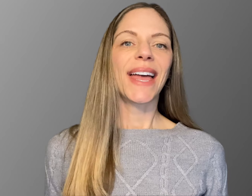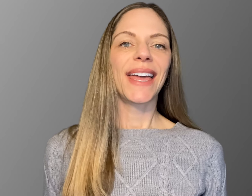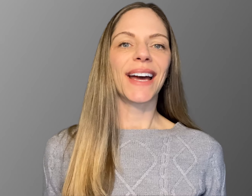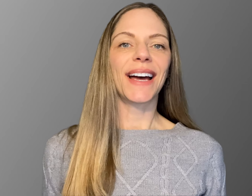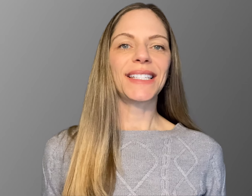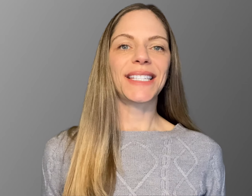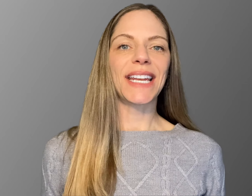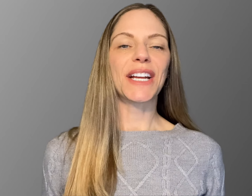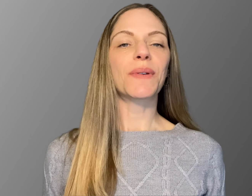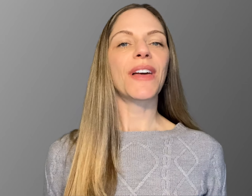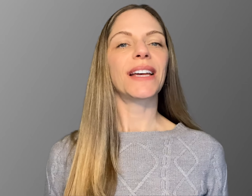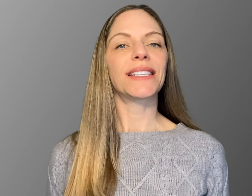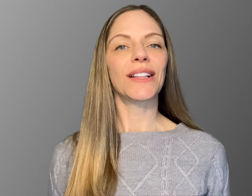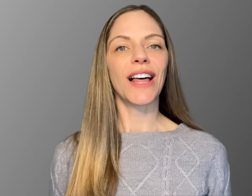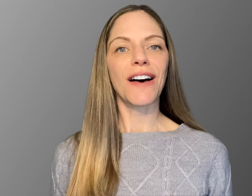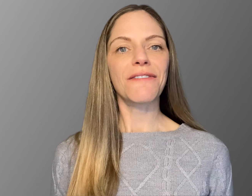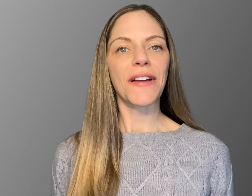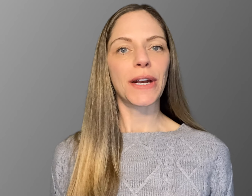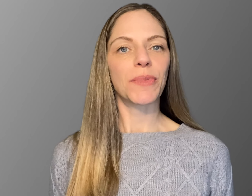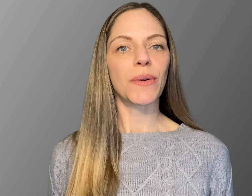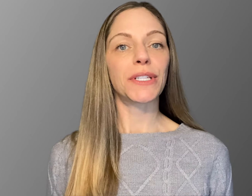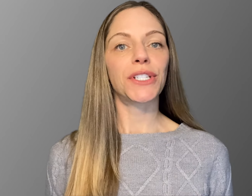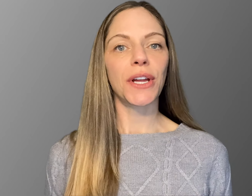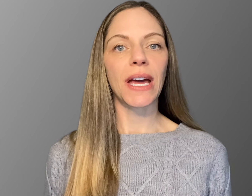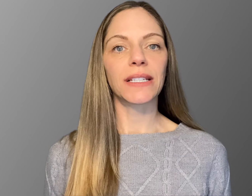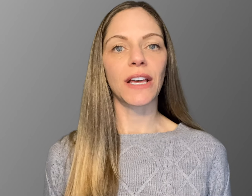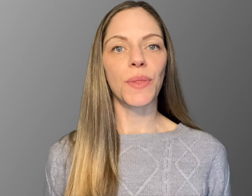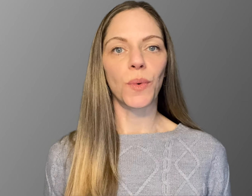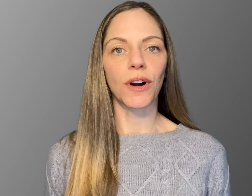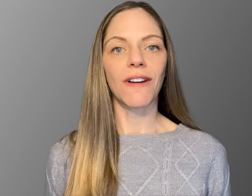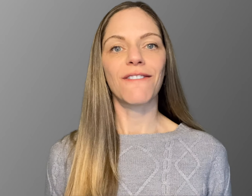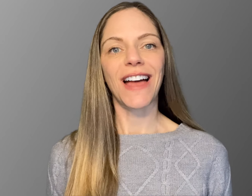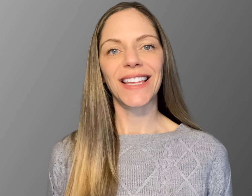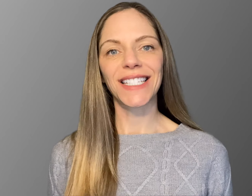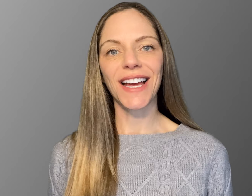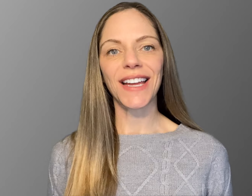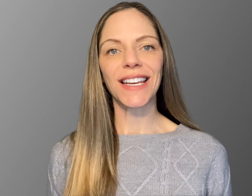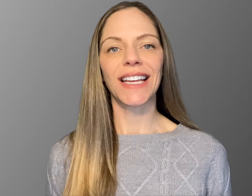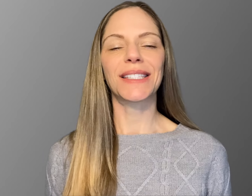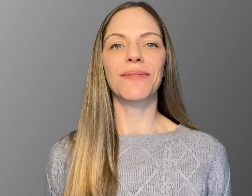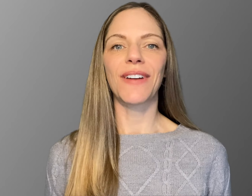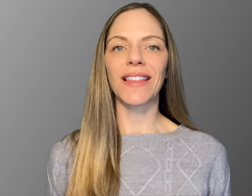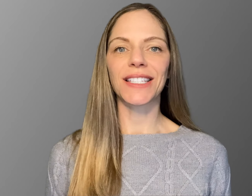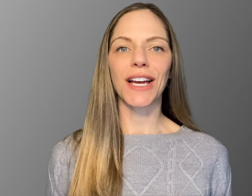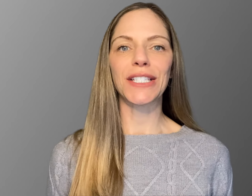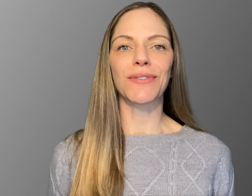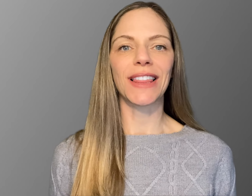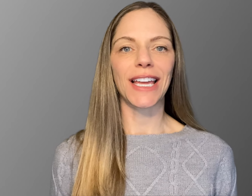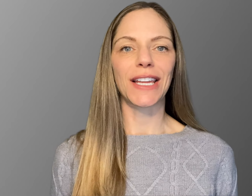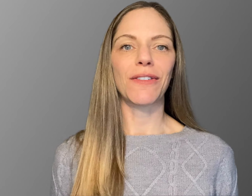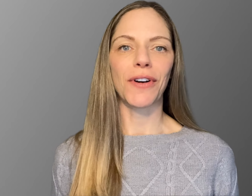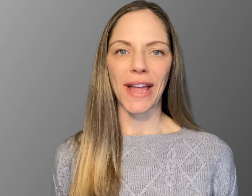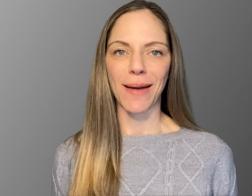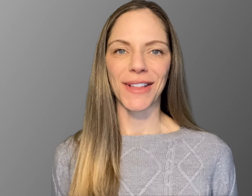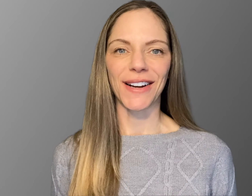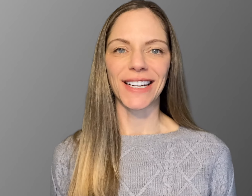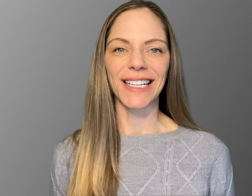Hey guys Dana here with ASL LOVE and I'm going to show you how to sign the word VALENTINE and some Valentine's related vocabulary.